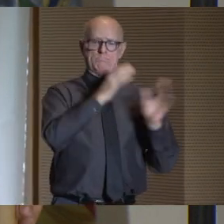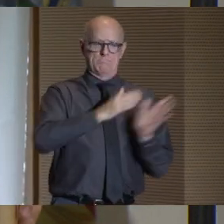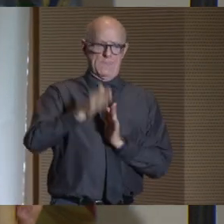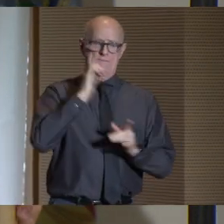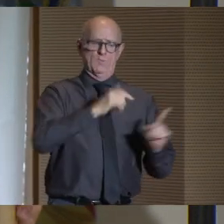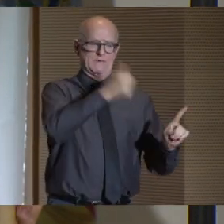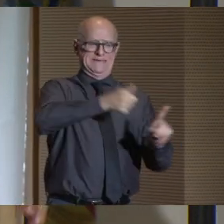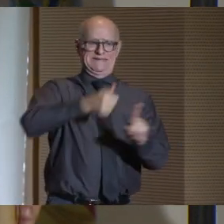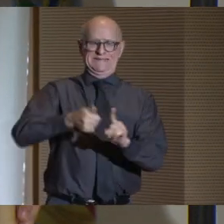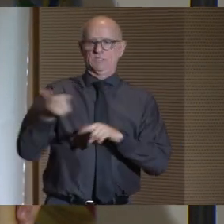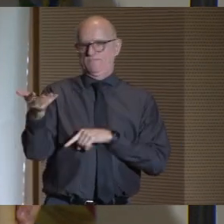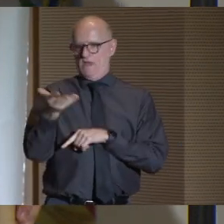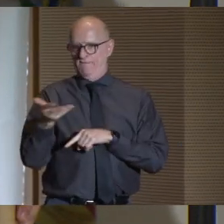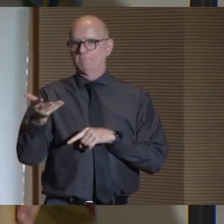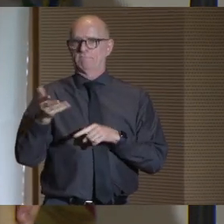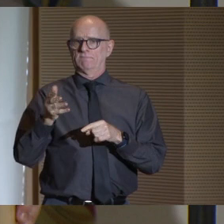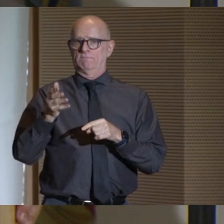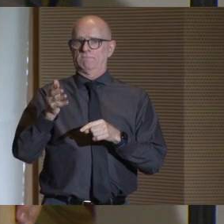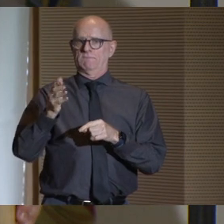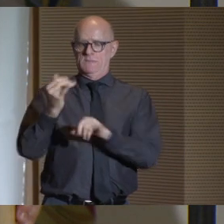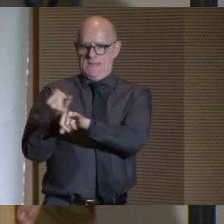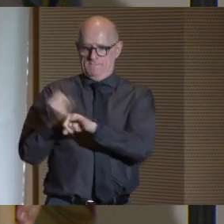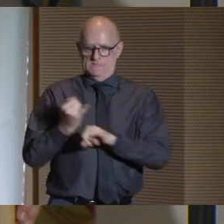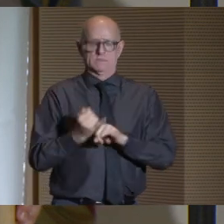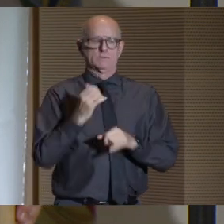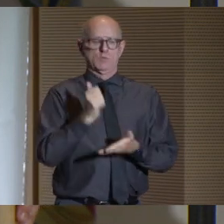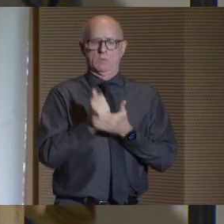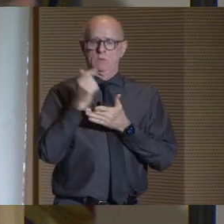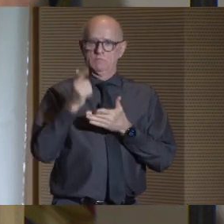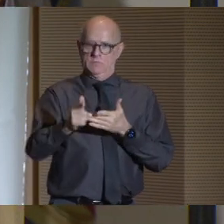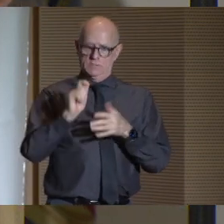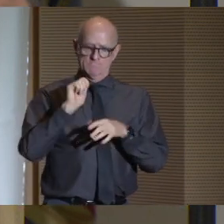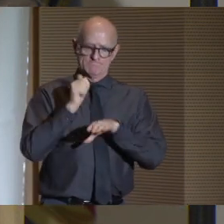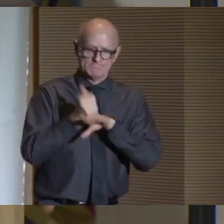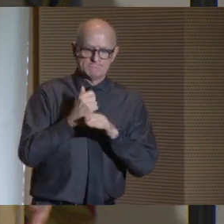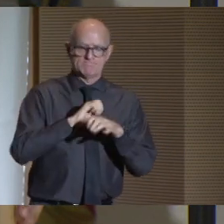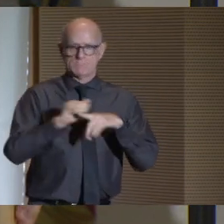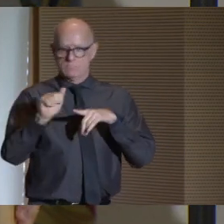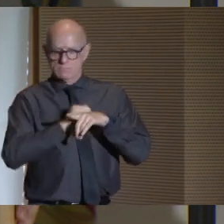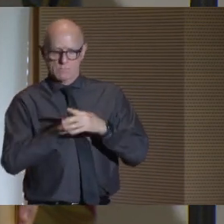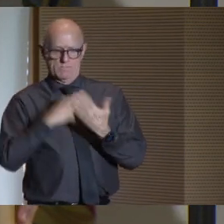for each of the five campuses to help them shape practices and programing.